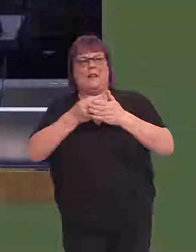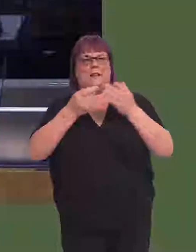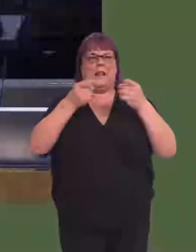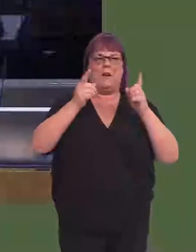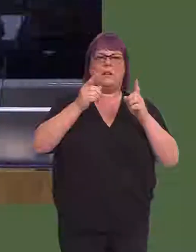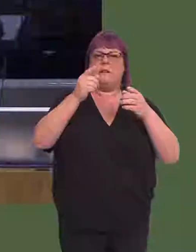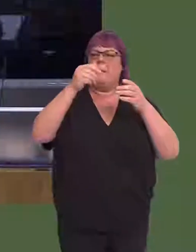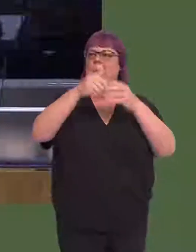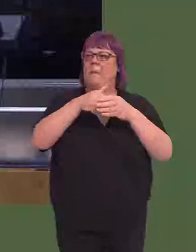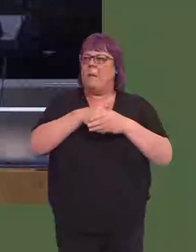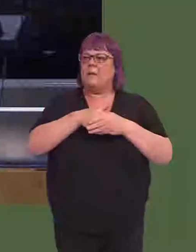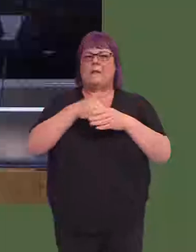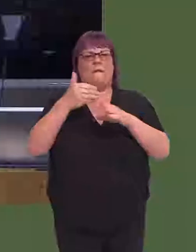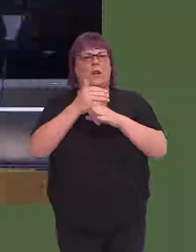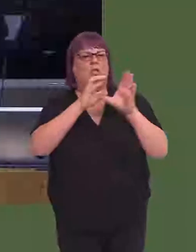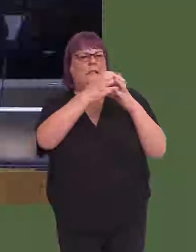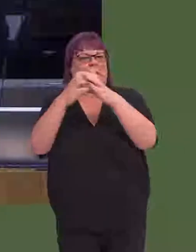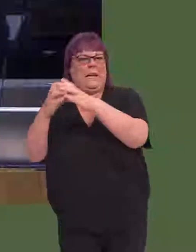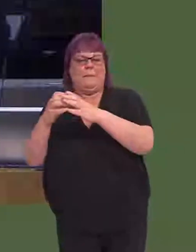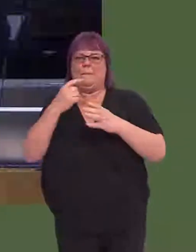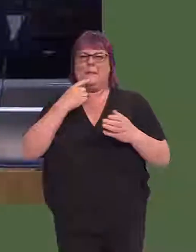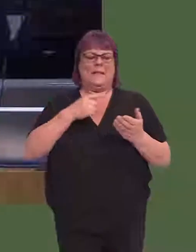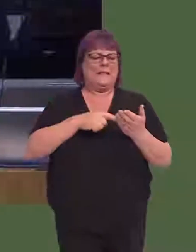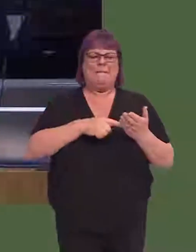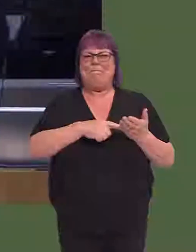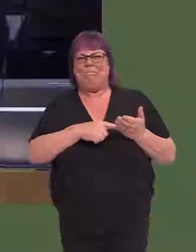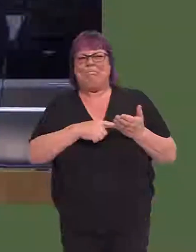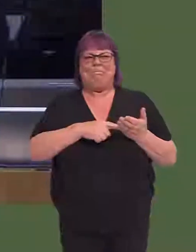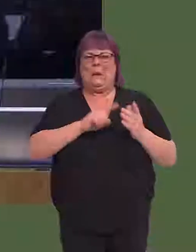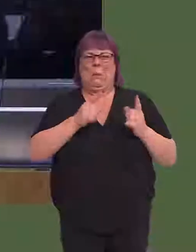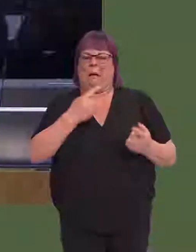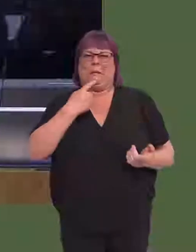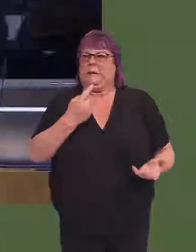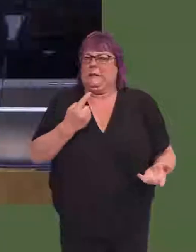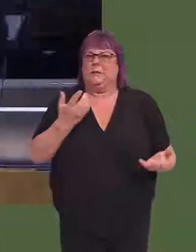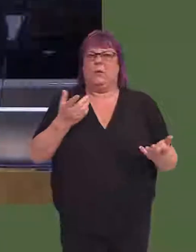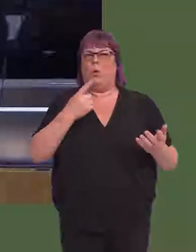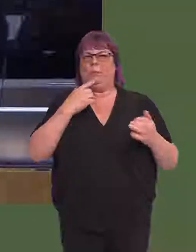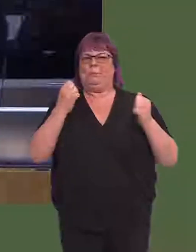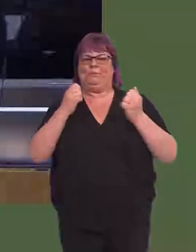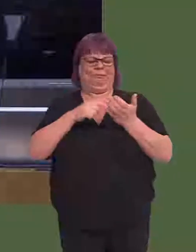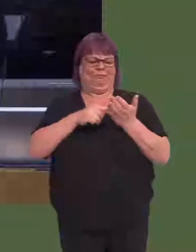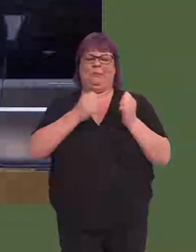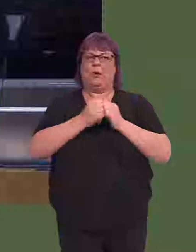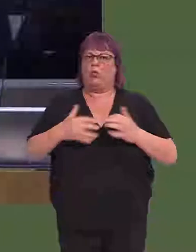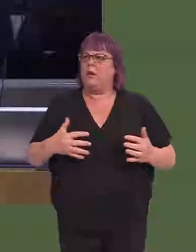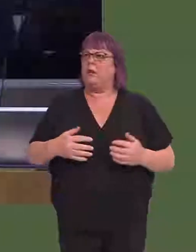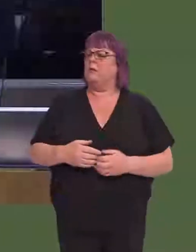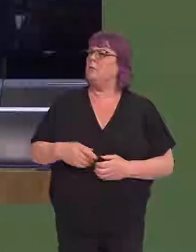managers, finance directors and members of the central finance function teams said that they either could not say or they disagreed.